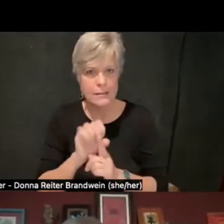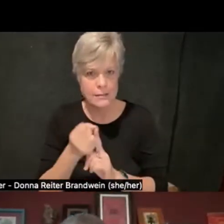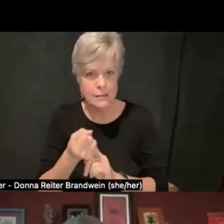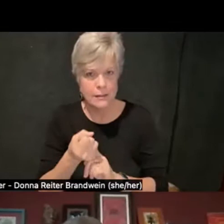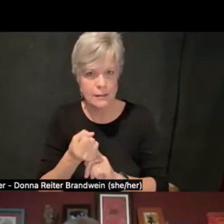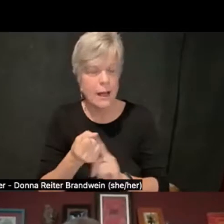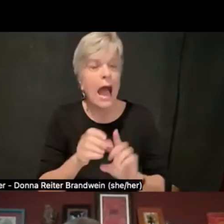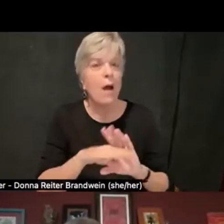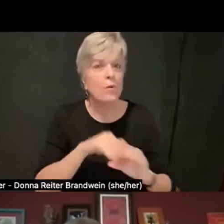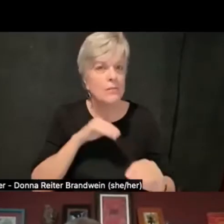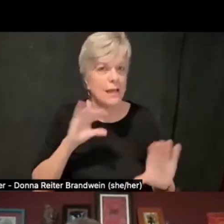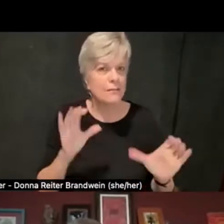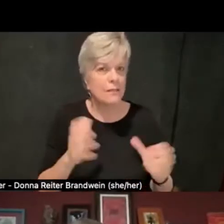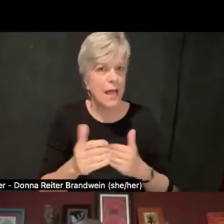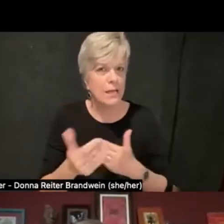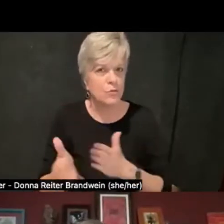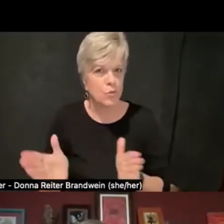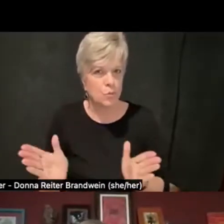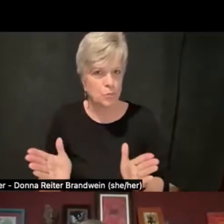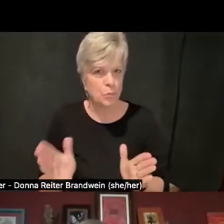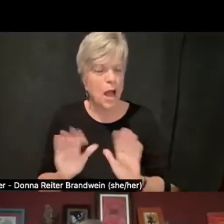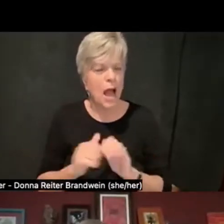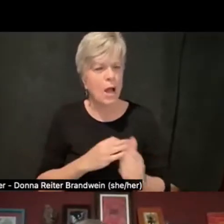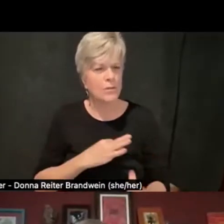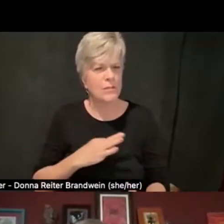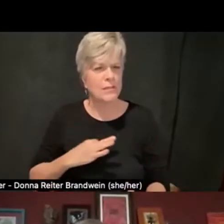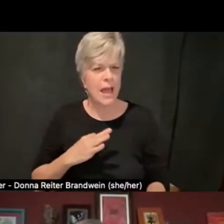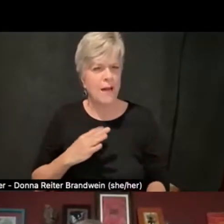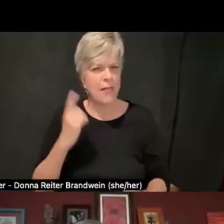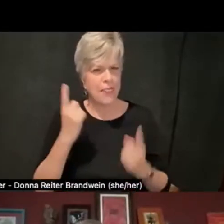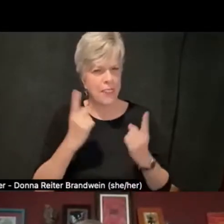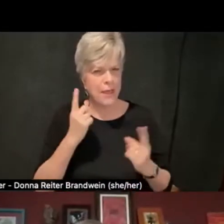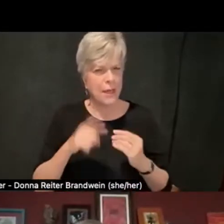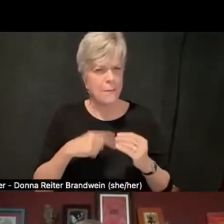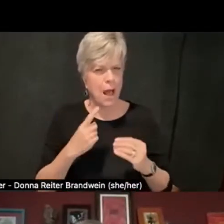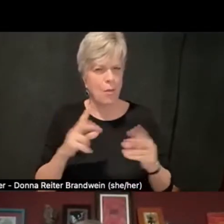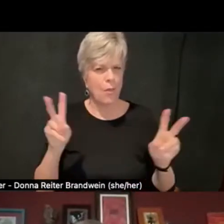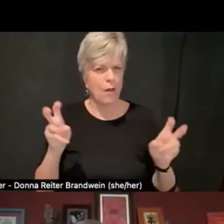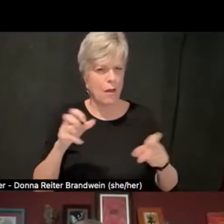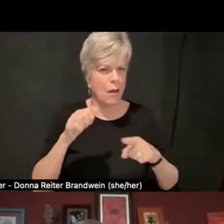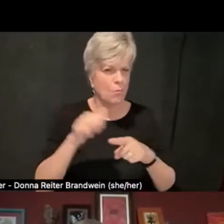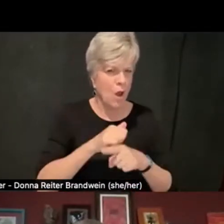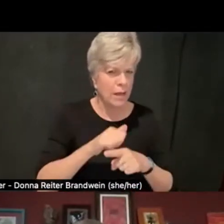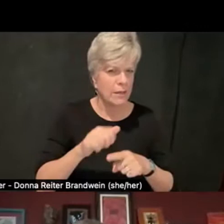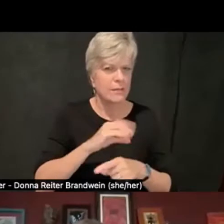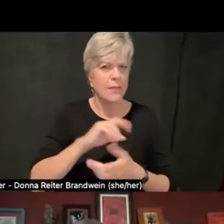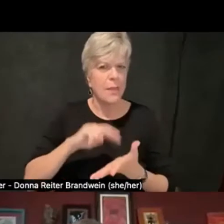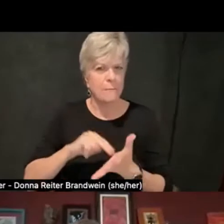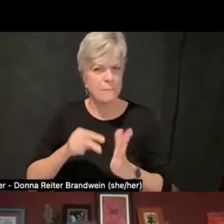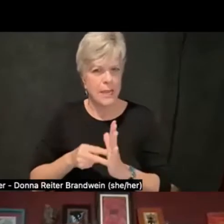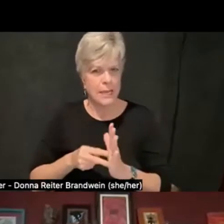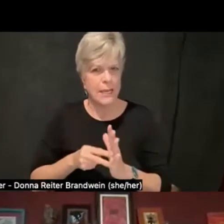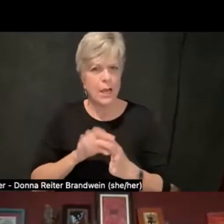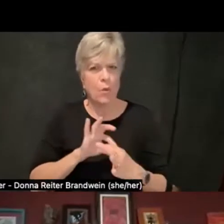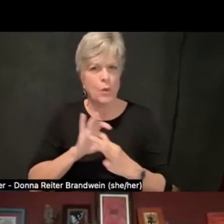and how staff think about the practice and kind of the meanings around access in their work.